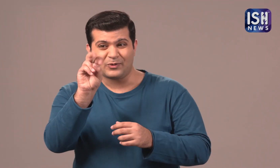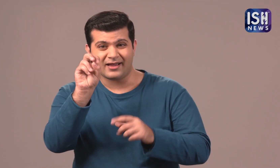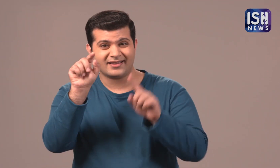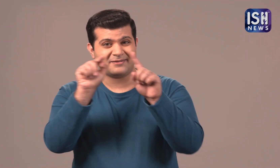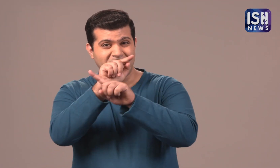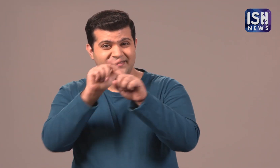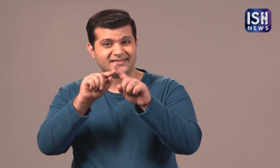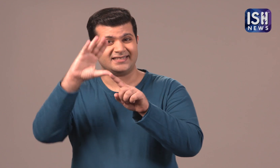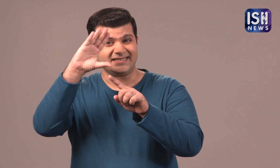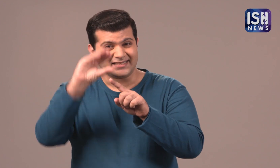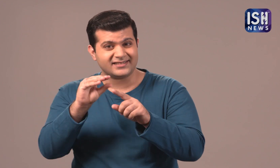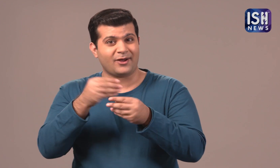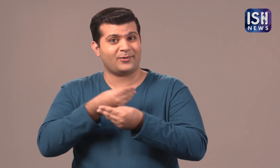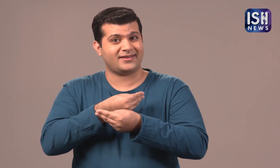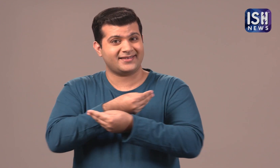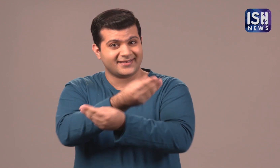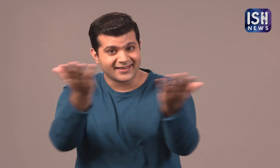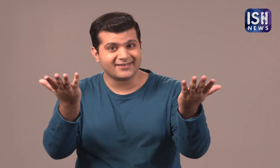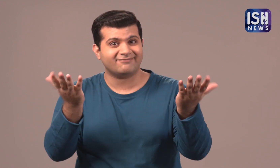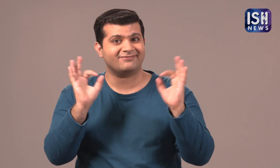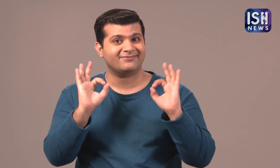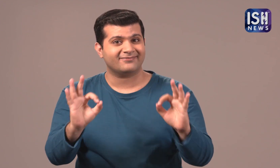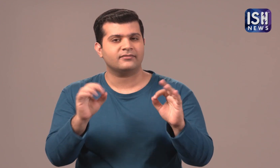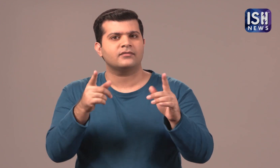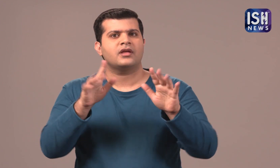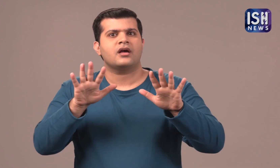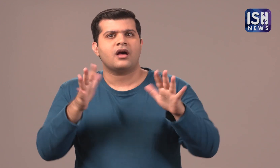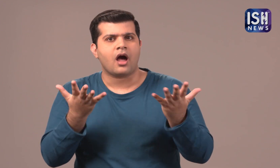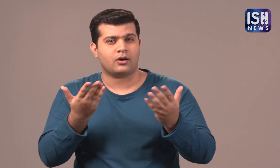A 20% discount will be given! How can you avail this?